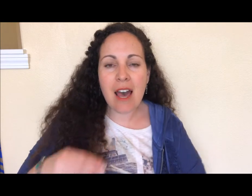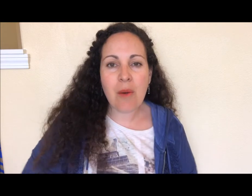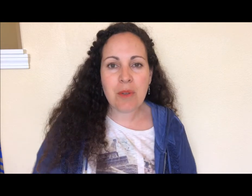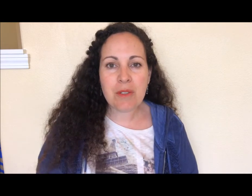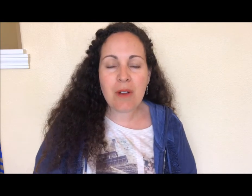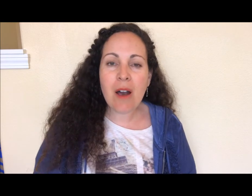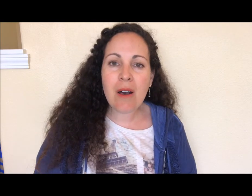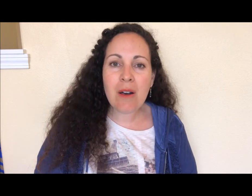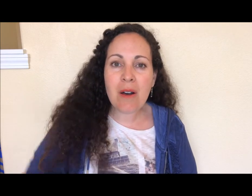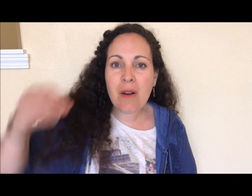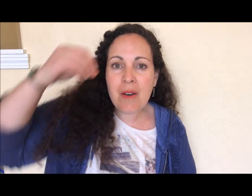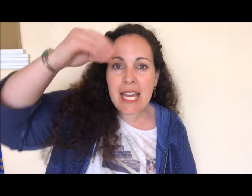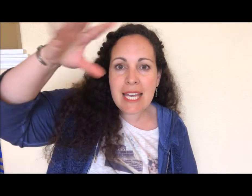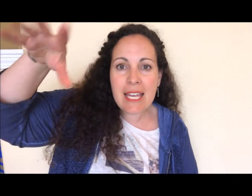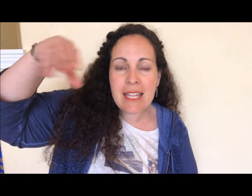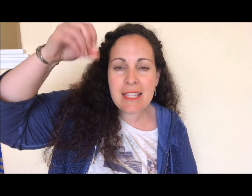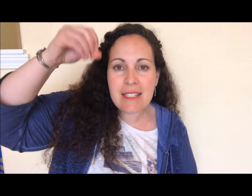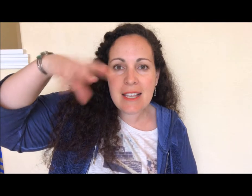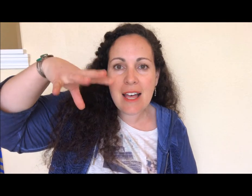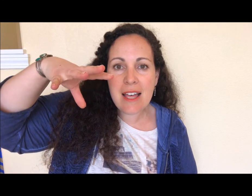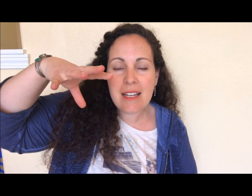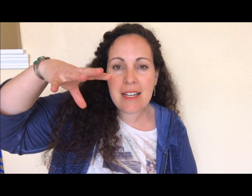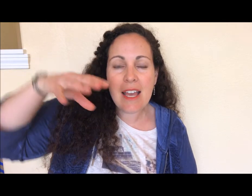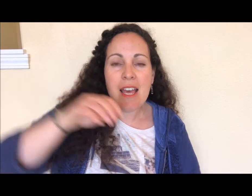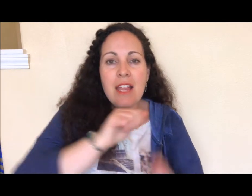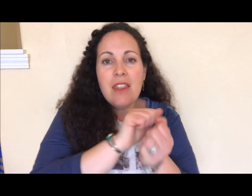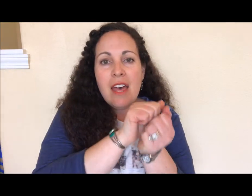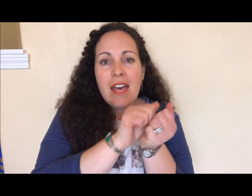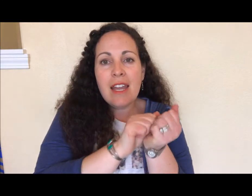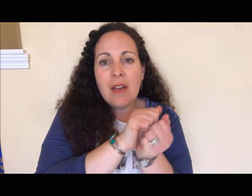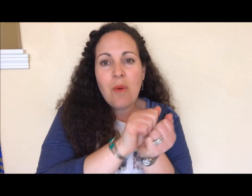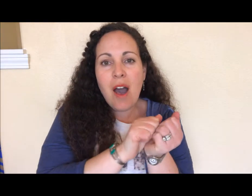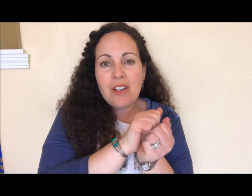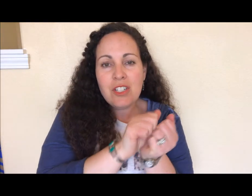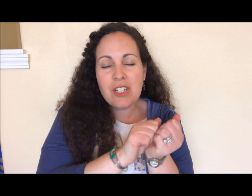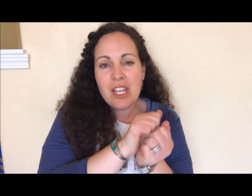was growing in the sun. Then I washed it